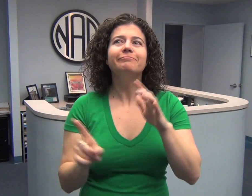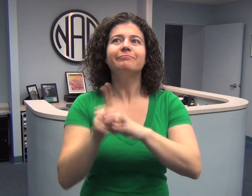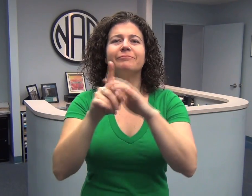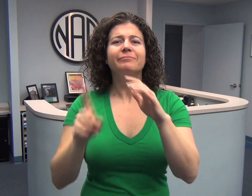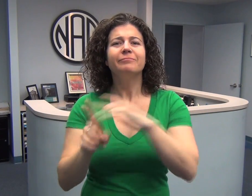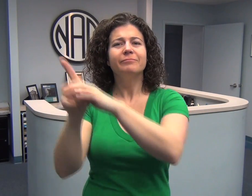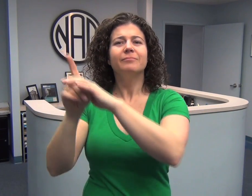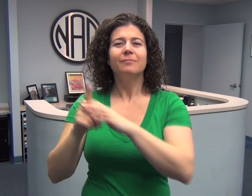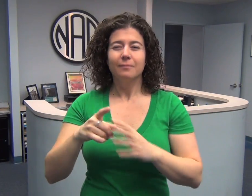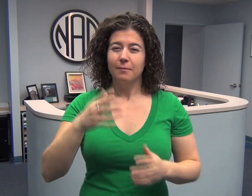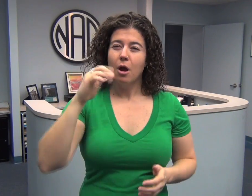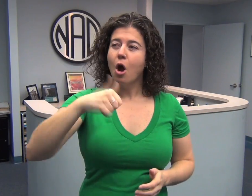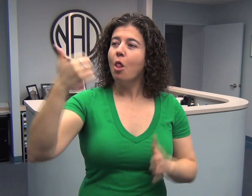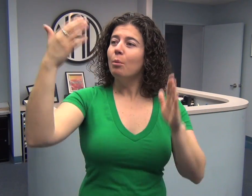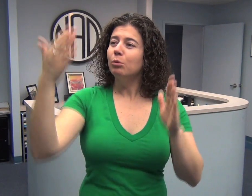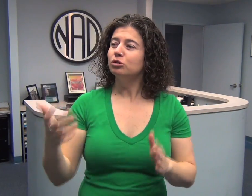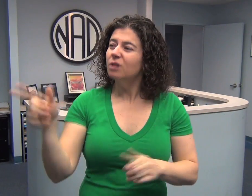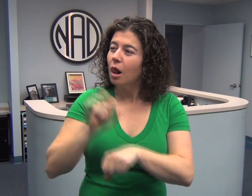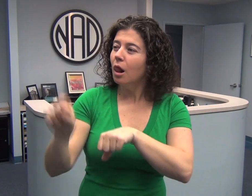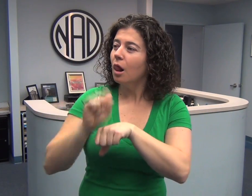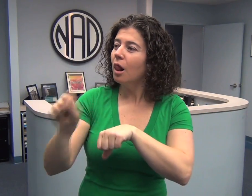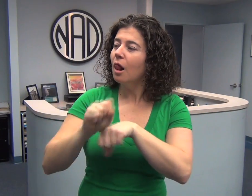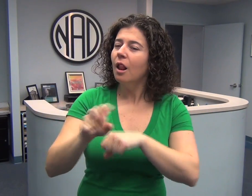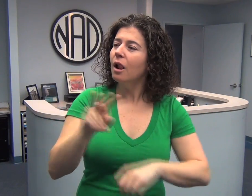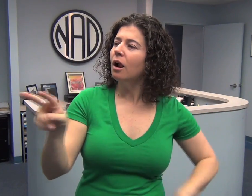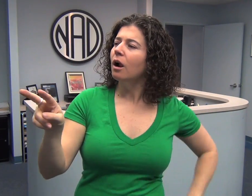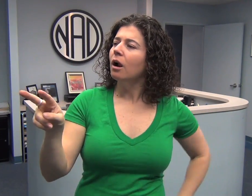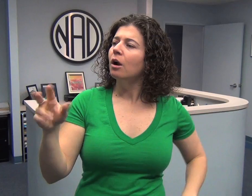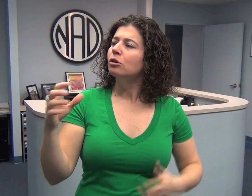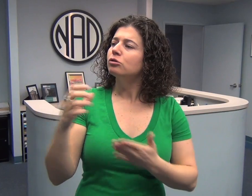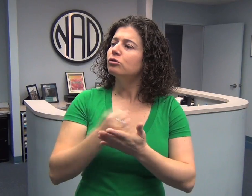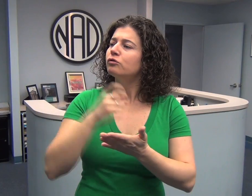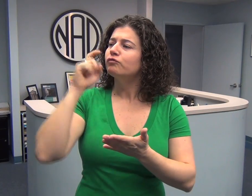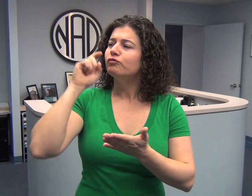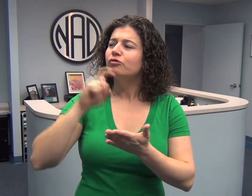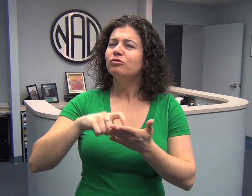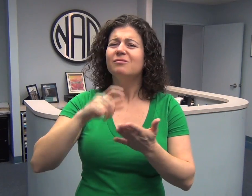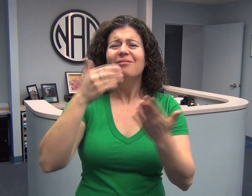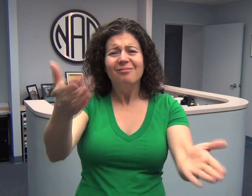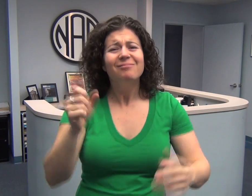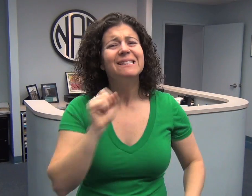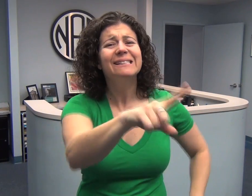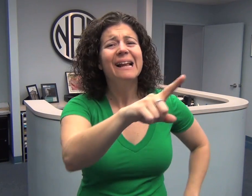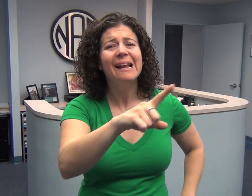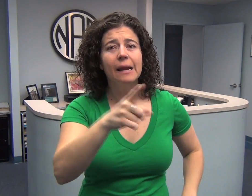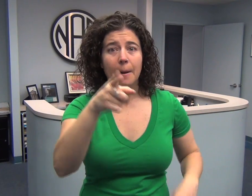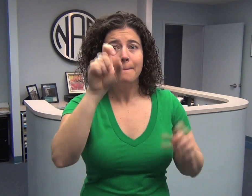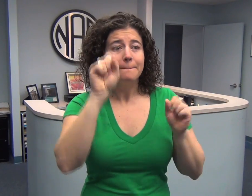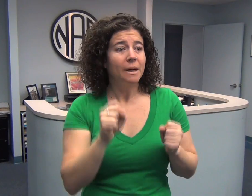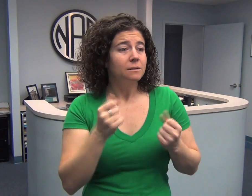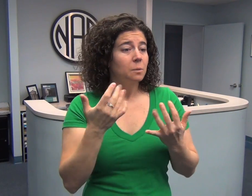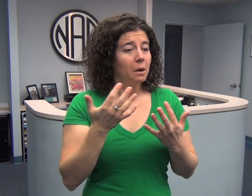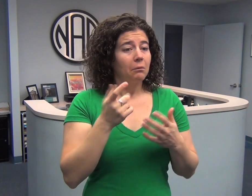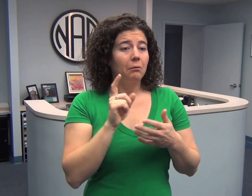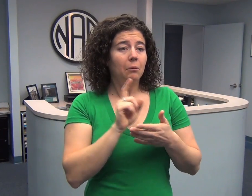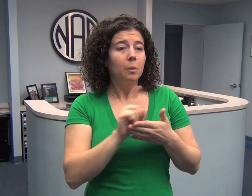Anytime you notice someone who is doing an incredible amount of work take a moment and ask yourself if you think that person deserves a #NADHandwave and then go ahead and submit another nomination!